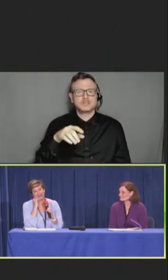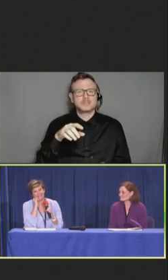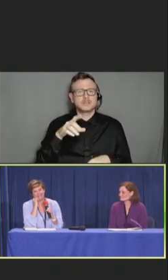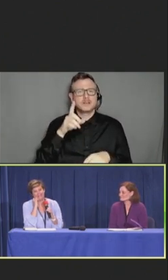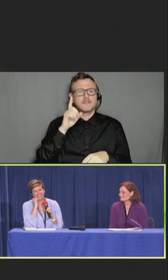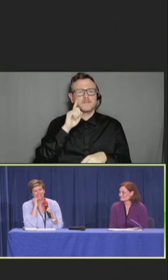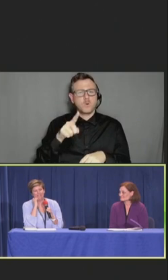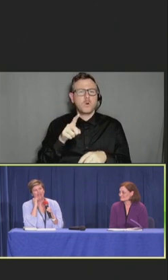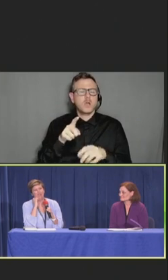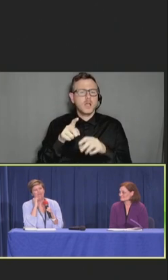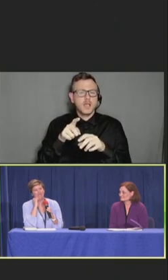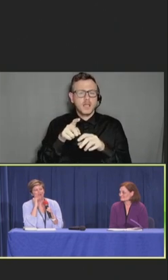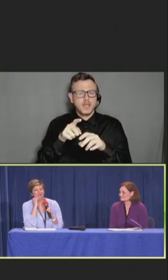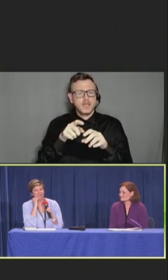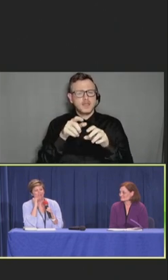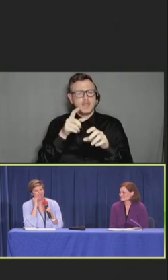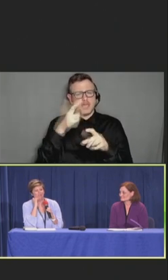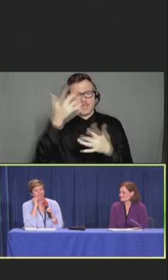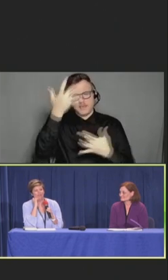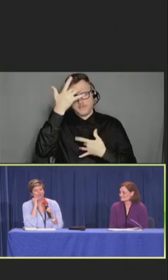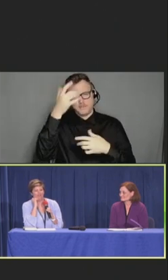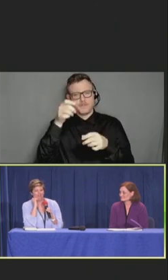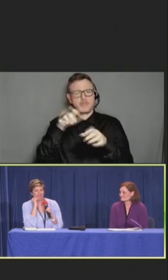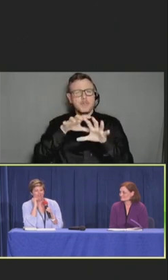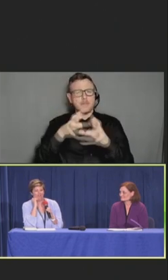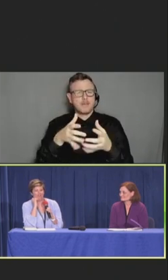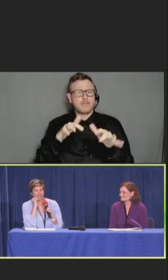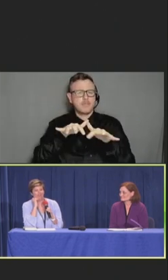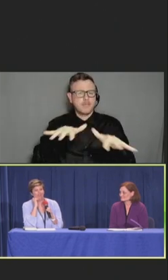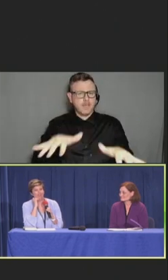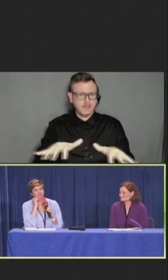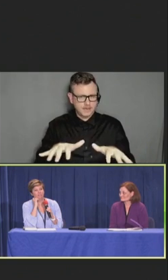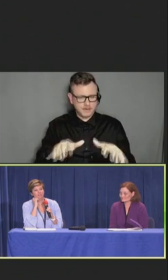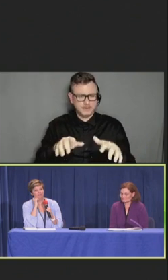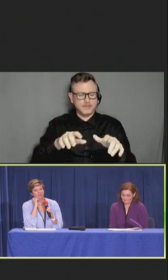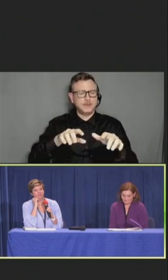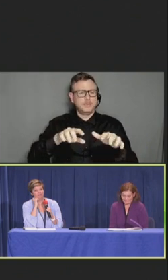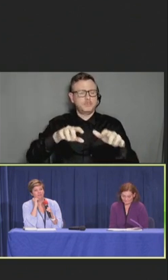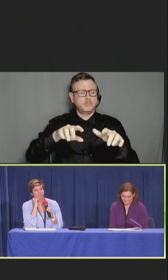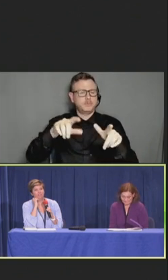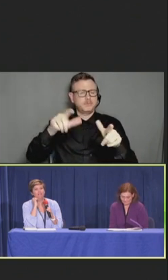So, I would have to go back and double-check our FAQs specific for the skilled nursing facility.